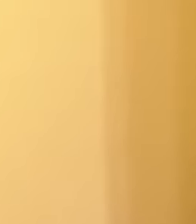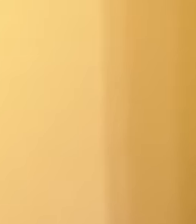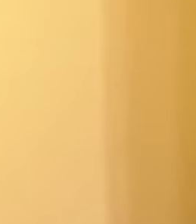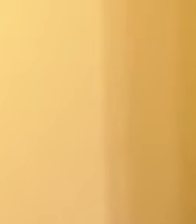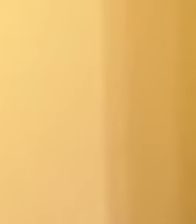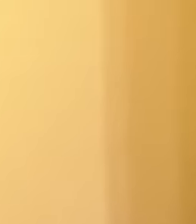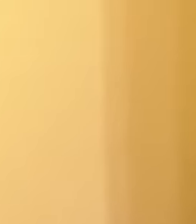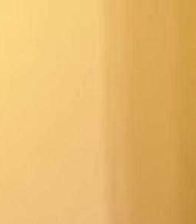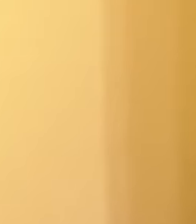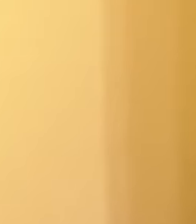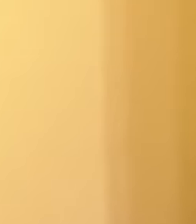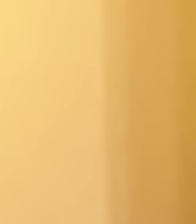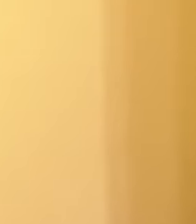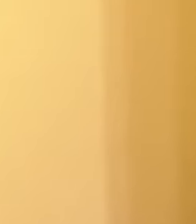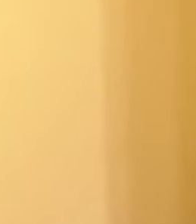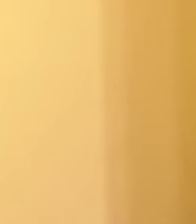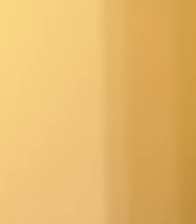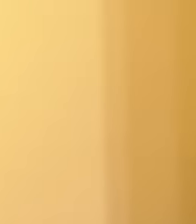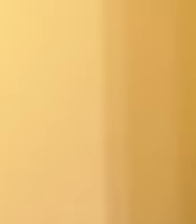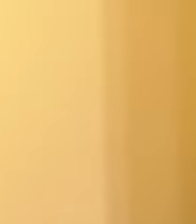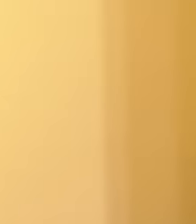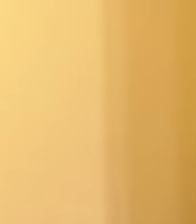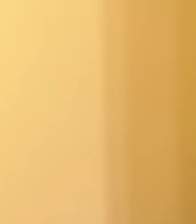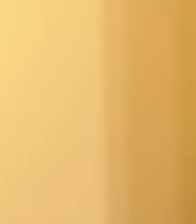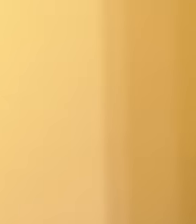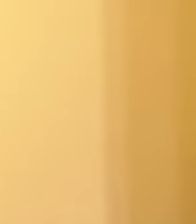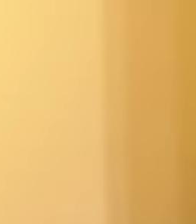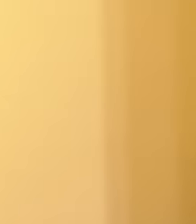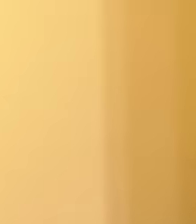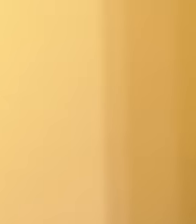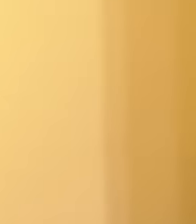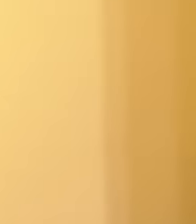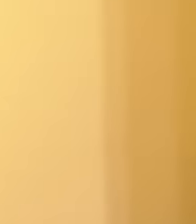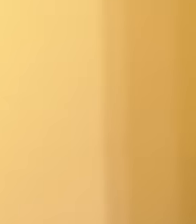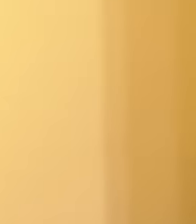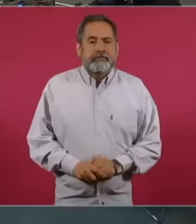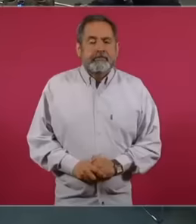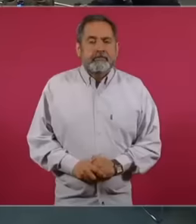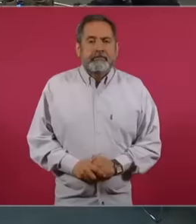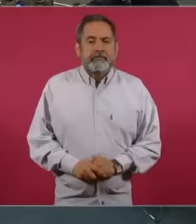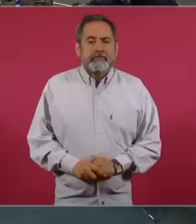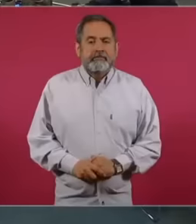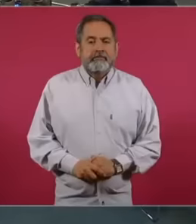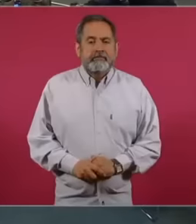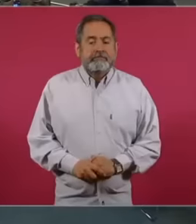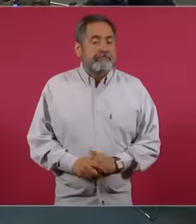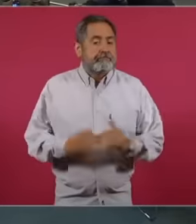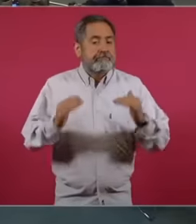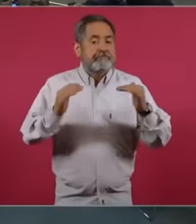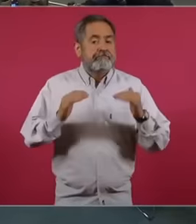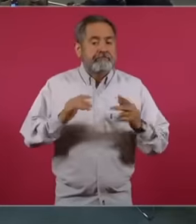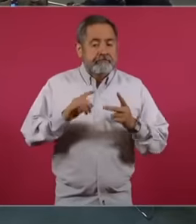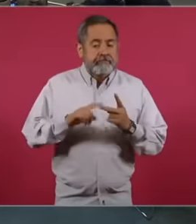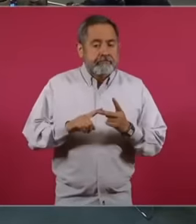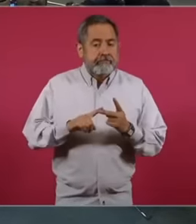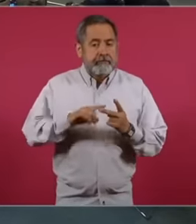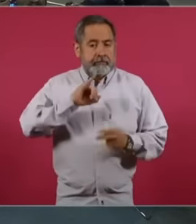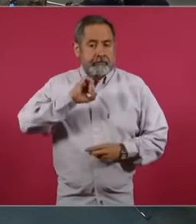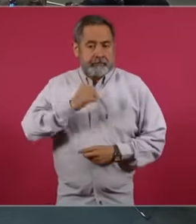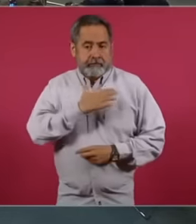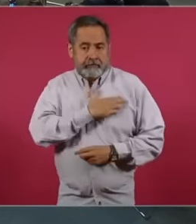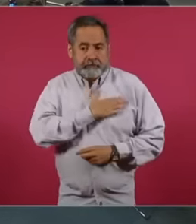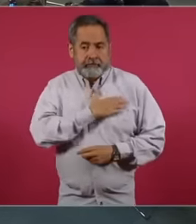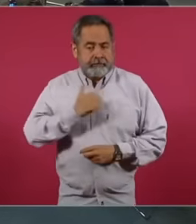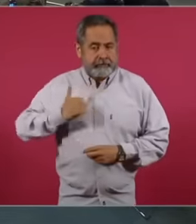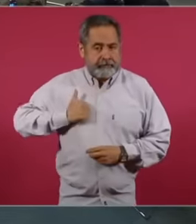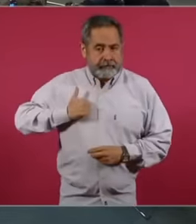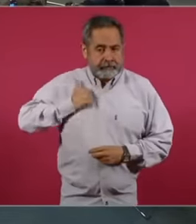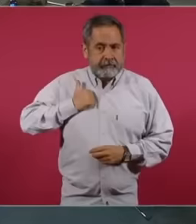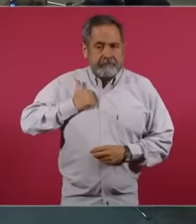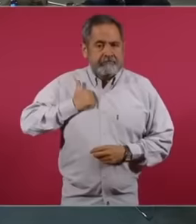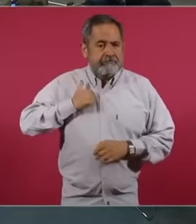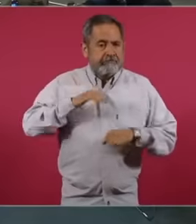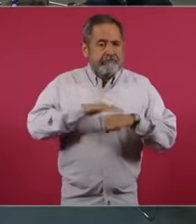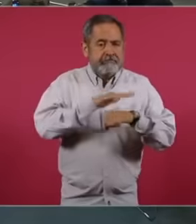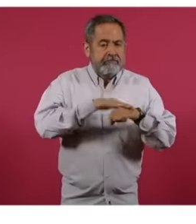Austria has 29 approval and 64 rejection and Austin trudeau from Canada also has 29